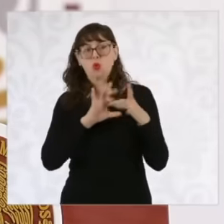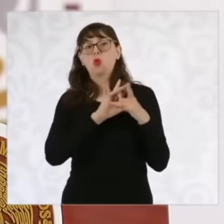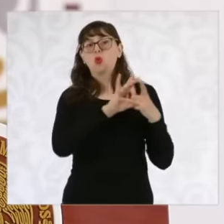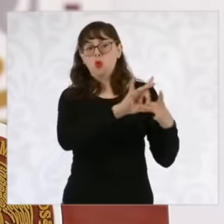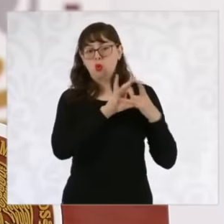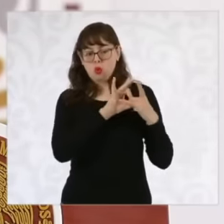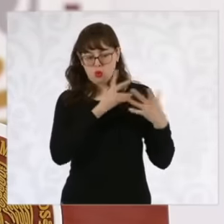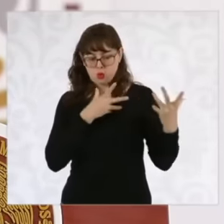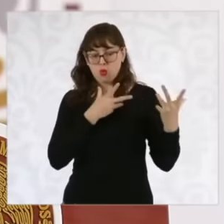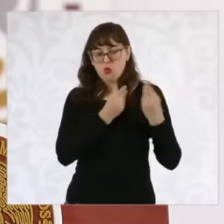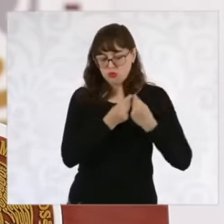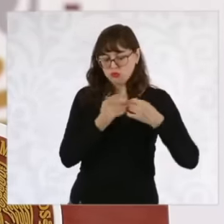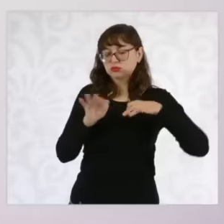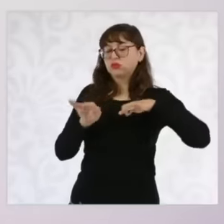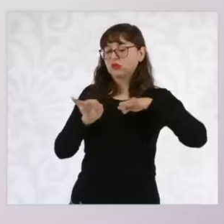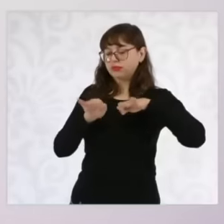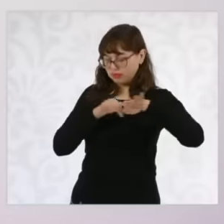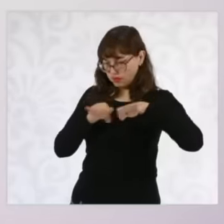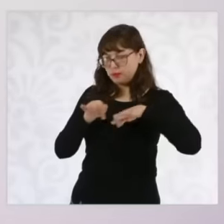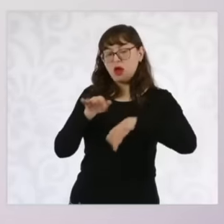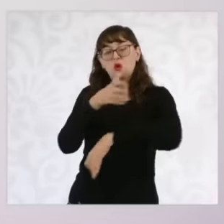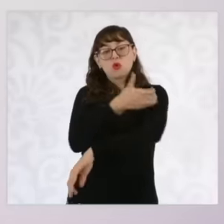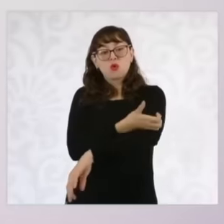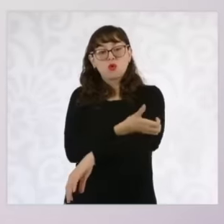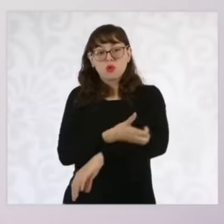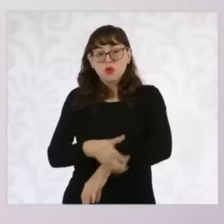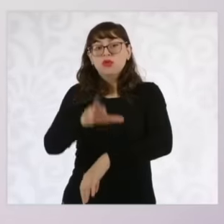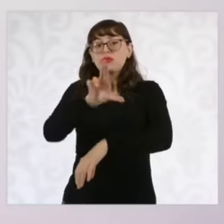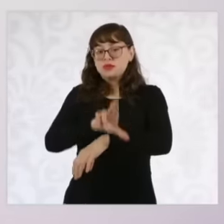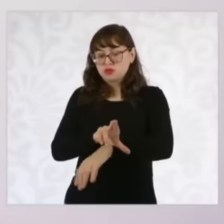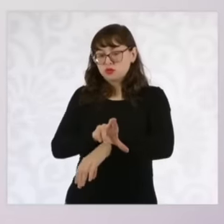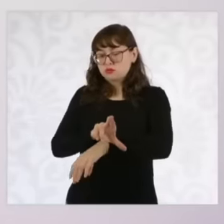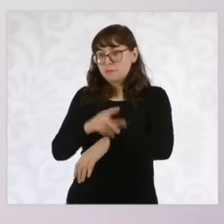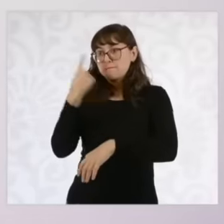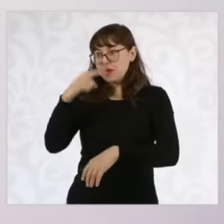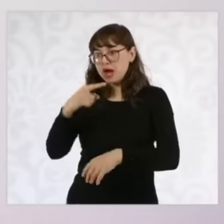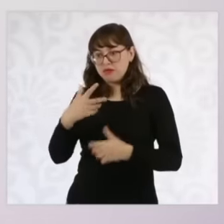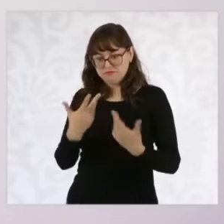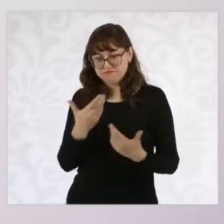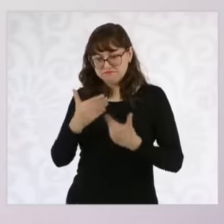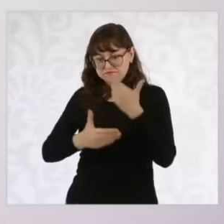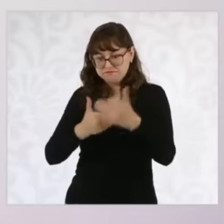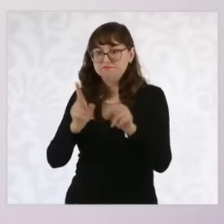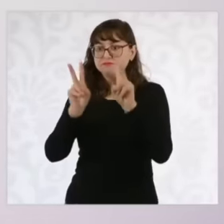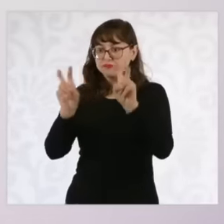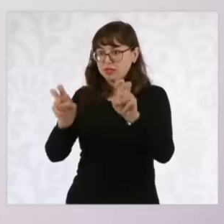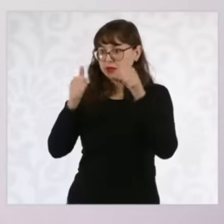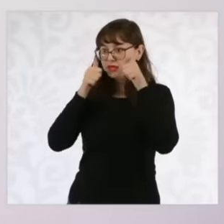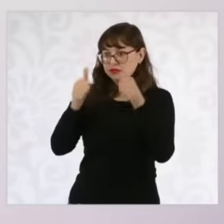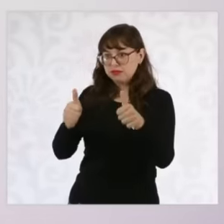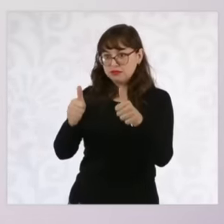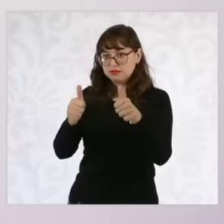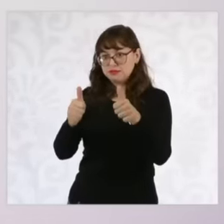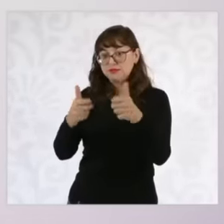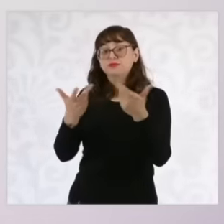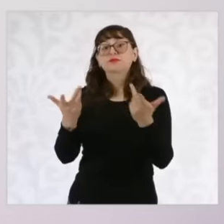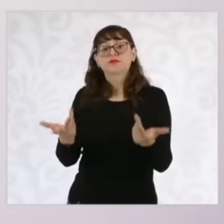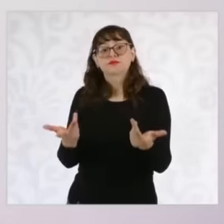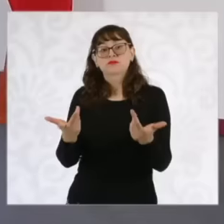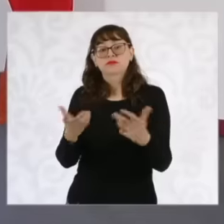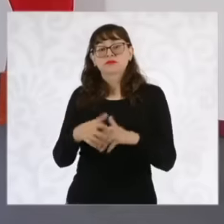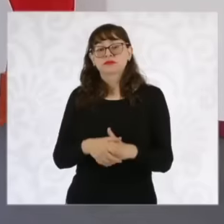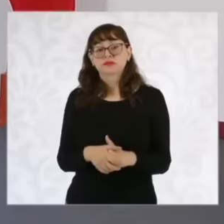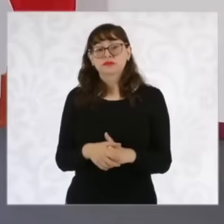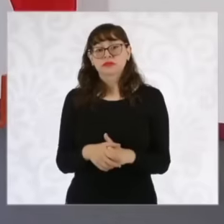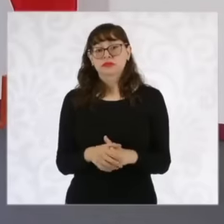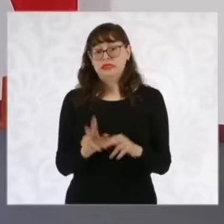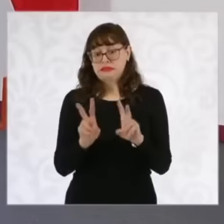above all, the issues that concern both of us and particularly the issue. of fentanyl in